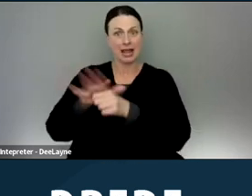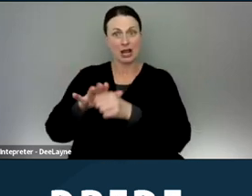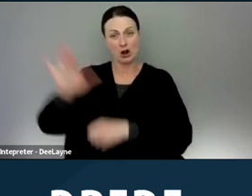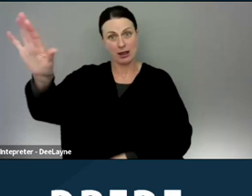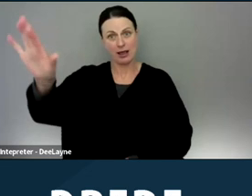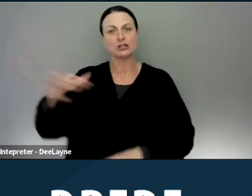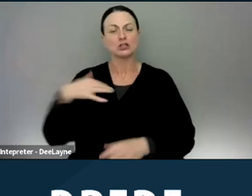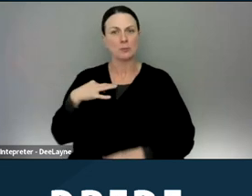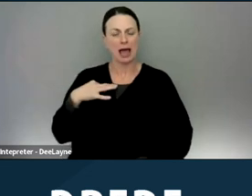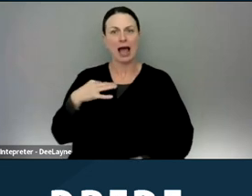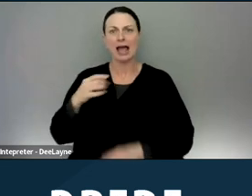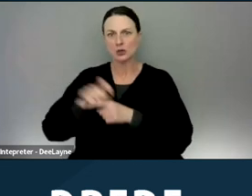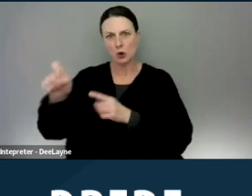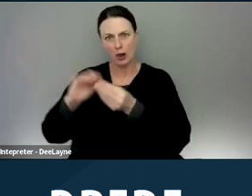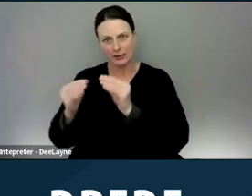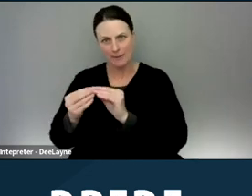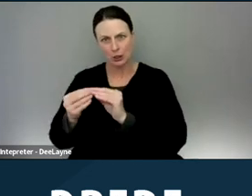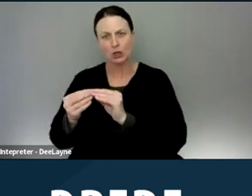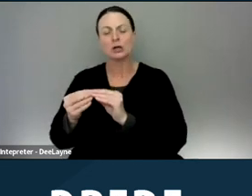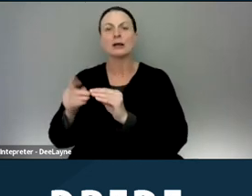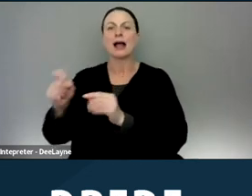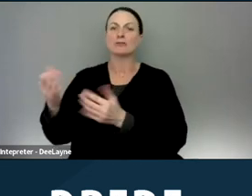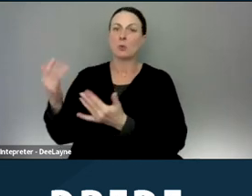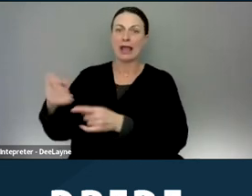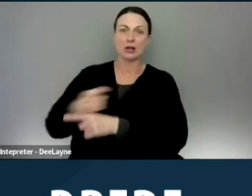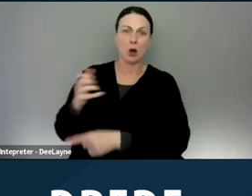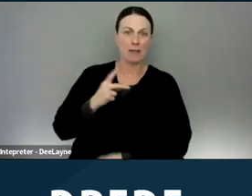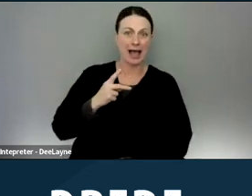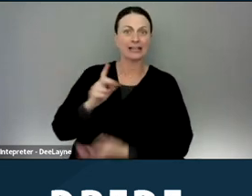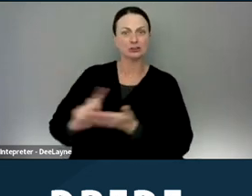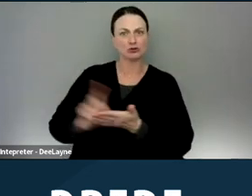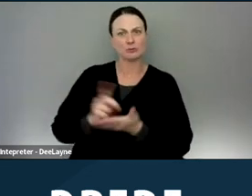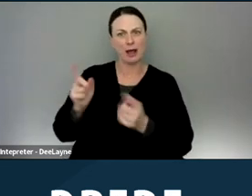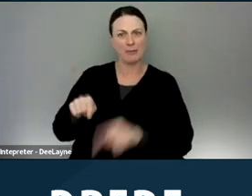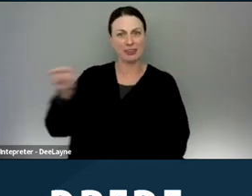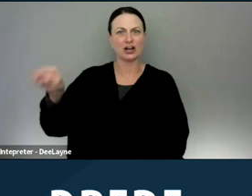you like call a number and you need to be called back. And that's where the discrimination happened. They weren't called back.